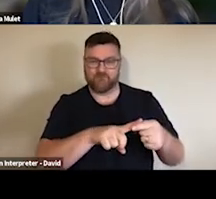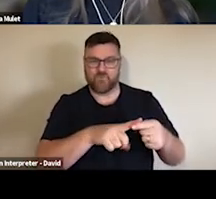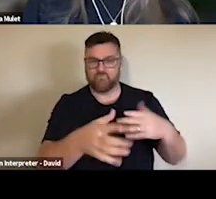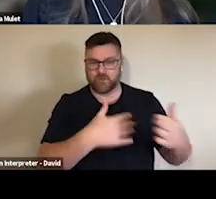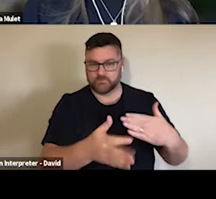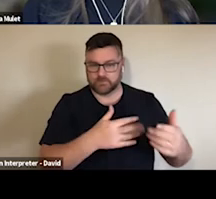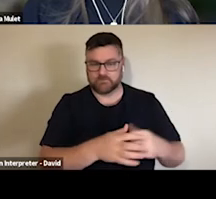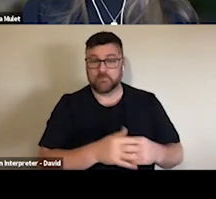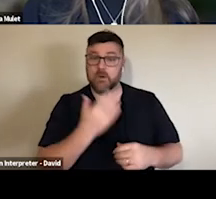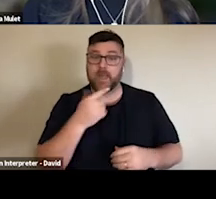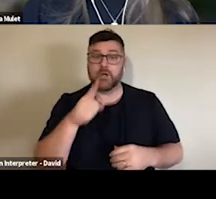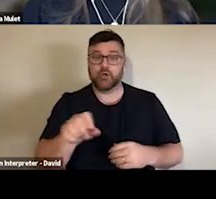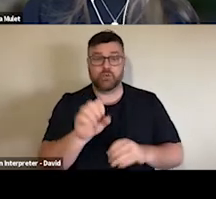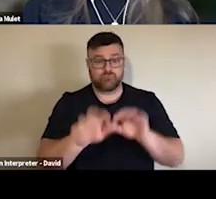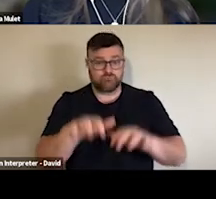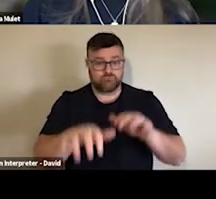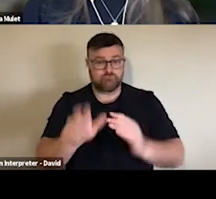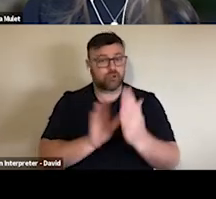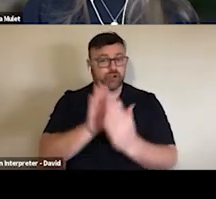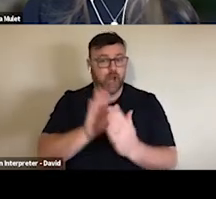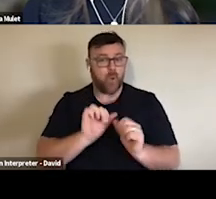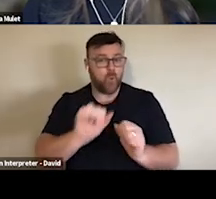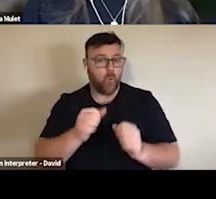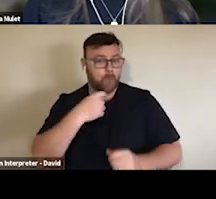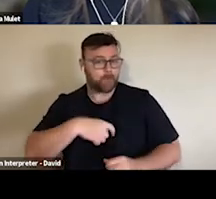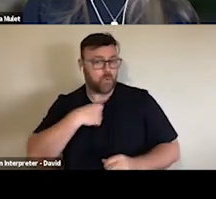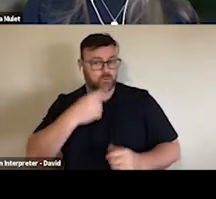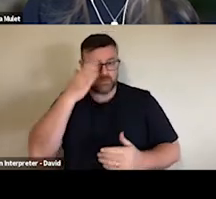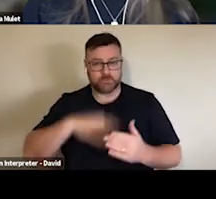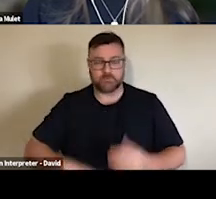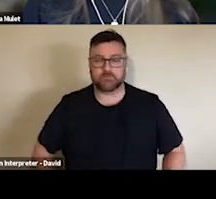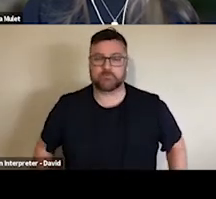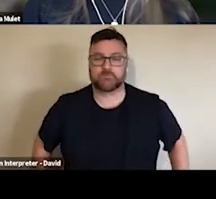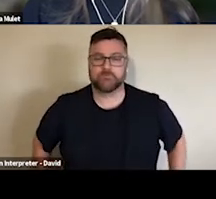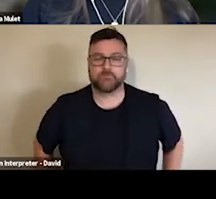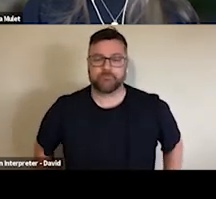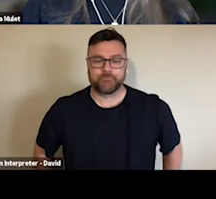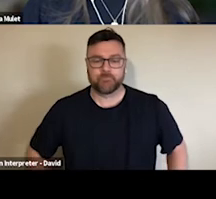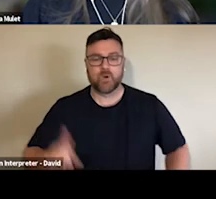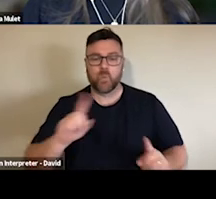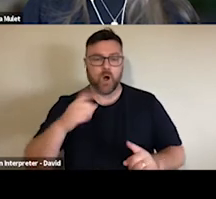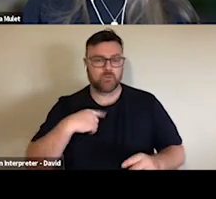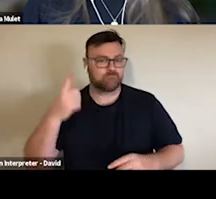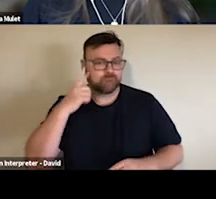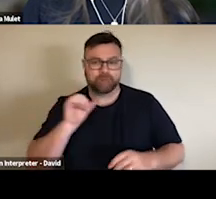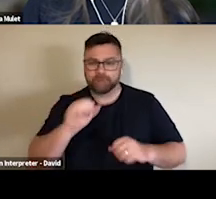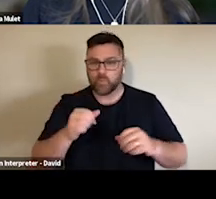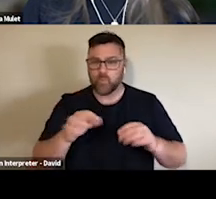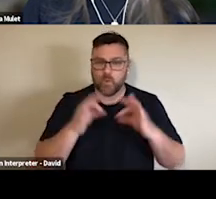So for those people that have a serious risk, there's quite a bit higher levels of hesitancy and waiting until they feel it's safe to return.